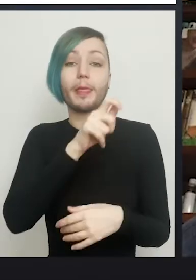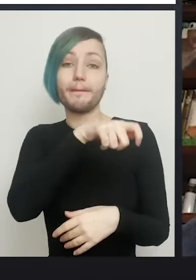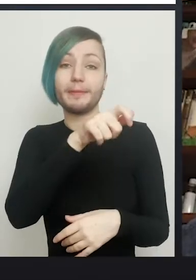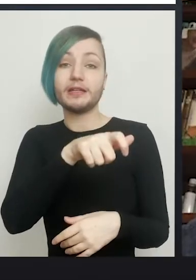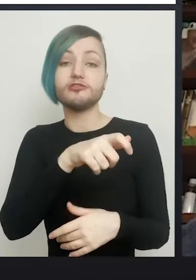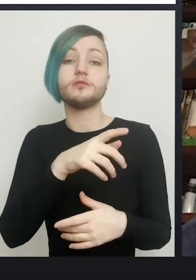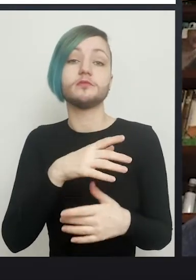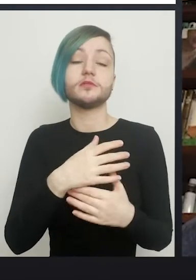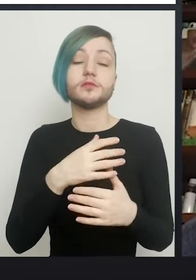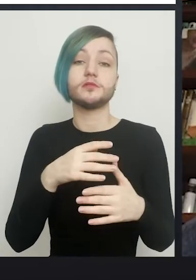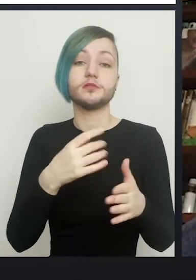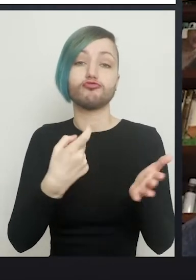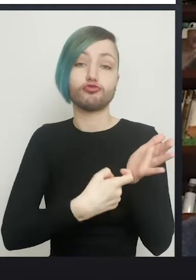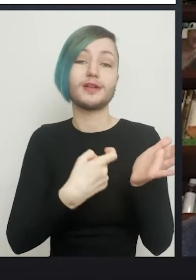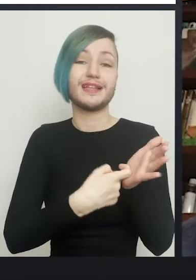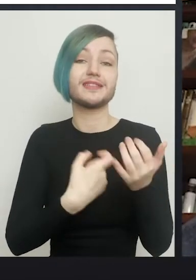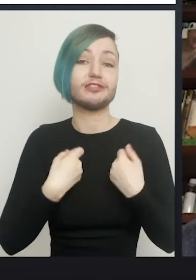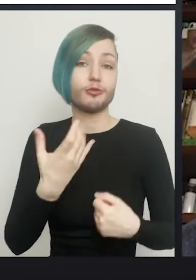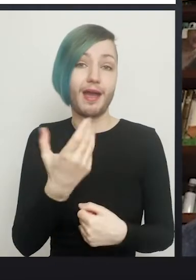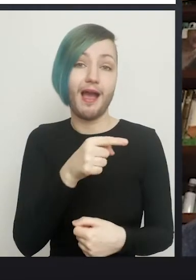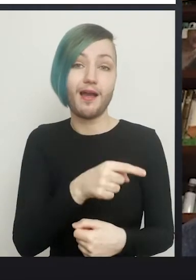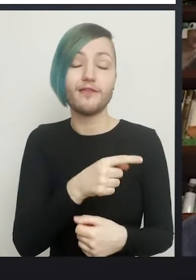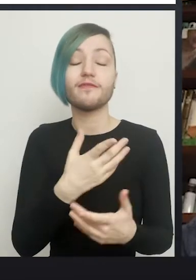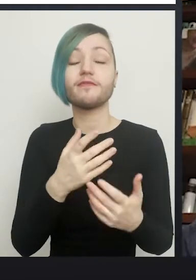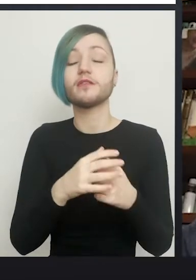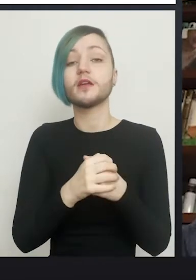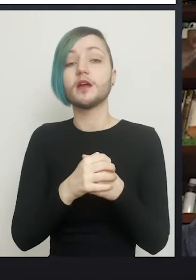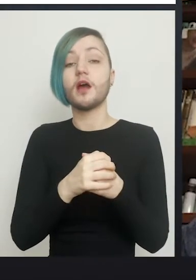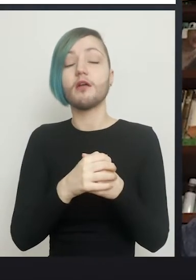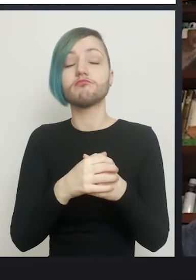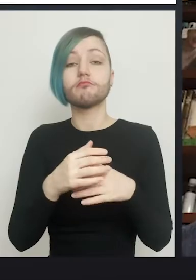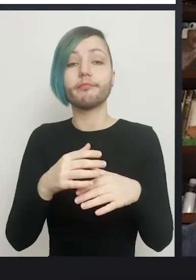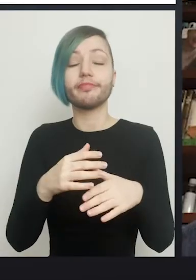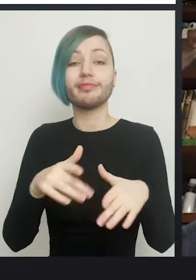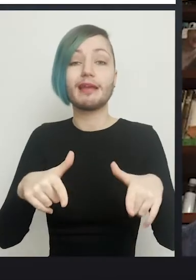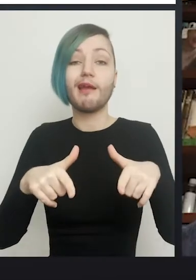gynaecologists I know who are treating Davydov patients are no longer using peritoneum they're using skin tubes.